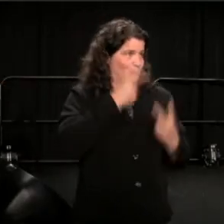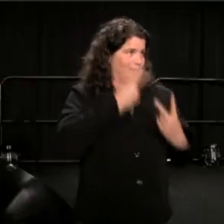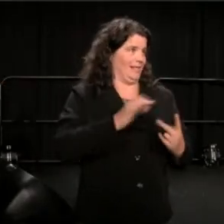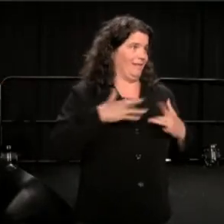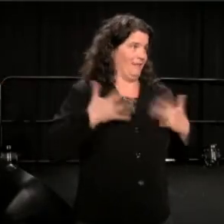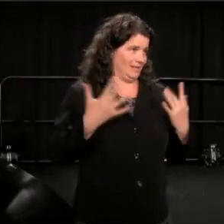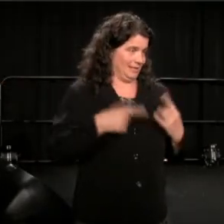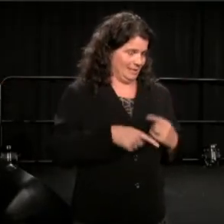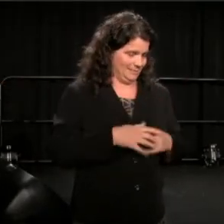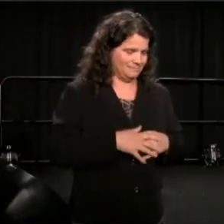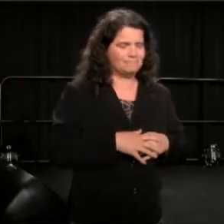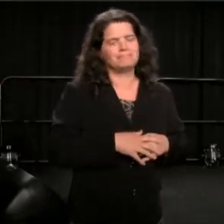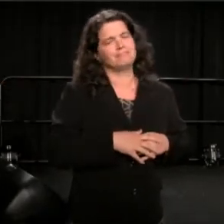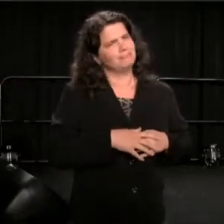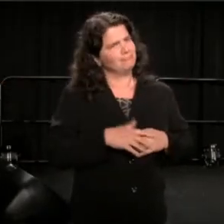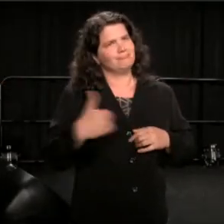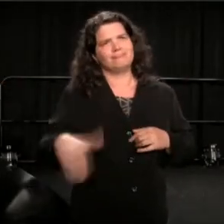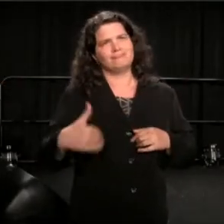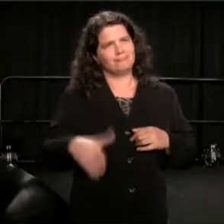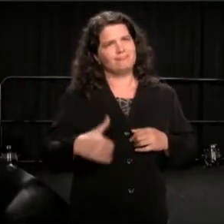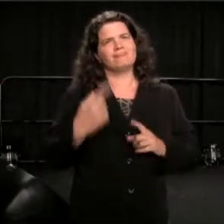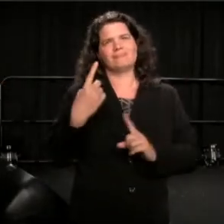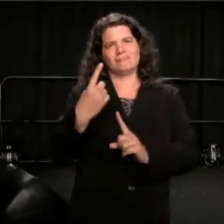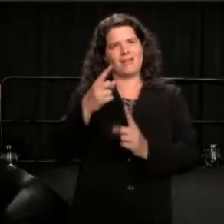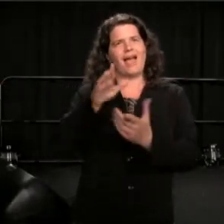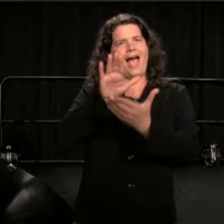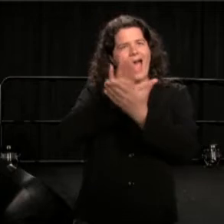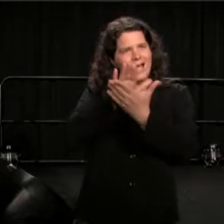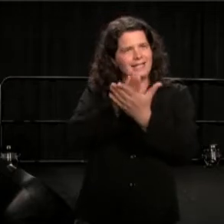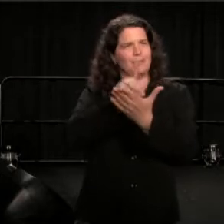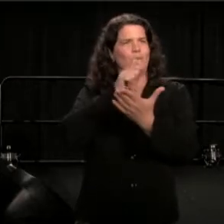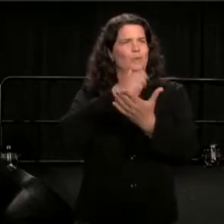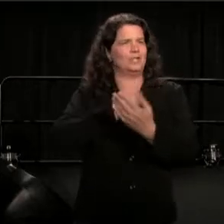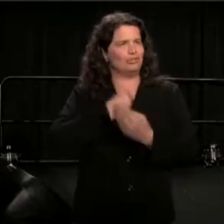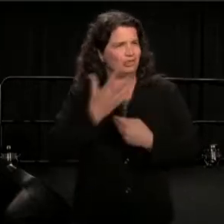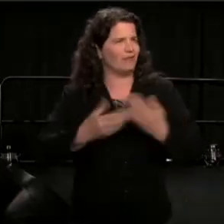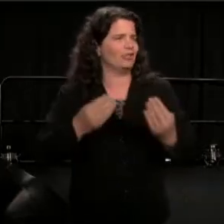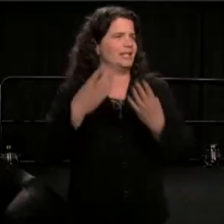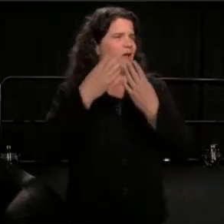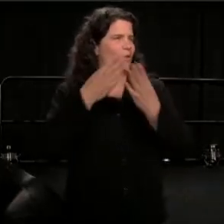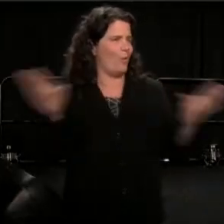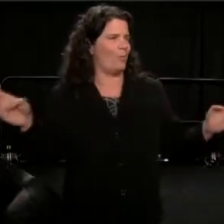who are as generous and open as Lani Guinier. She called me on the phone the next morning,